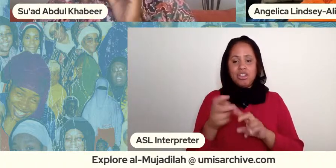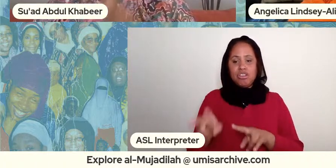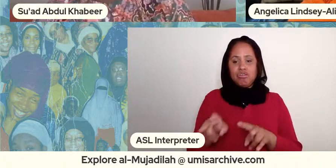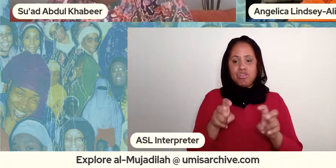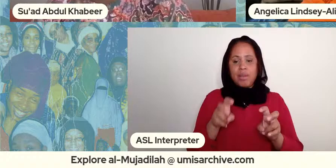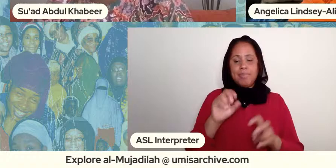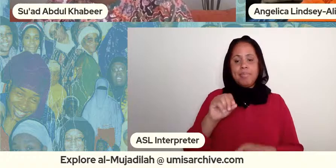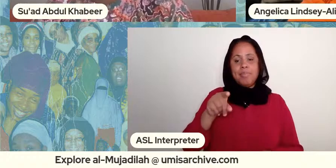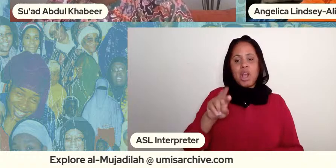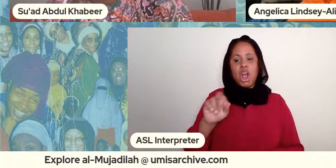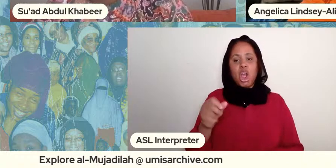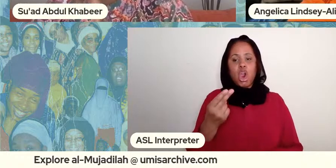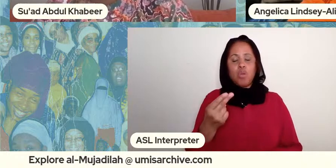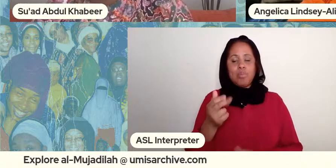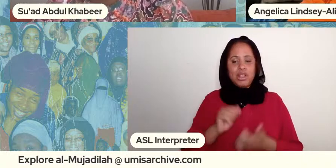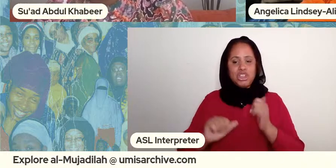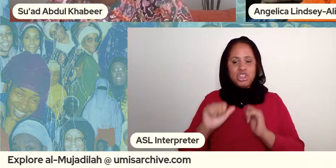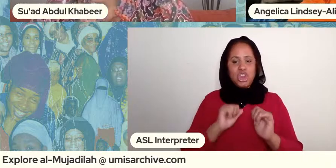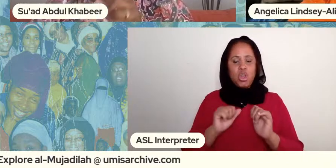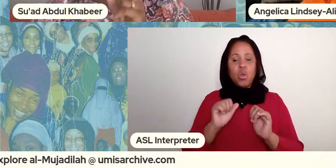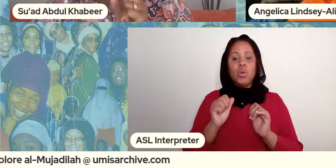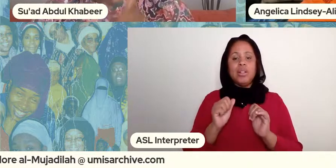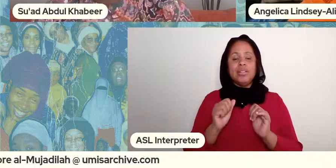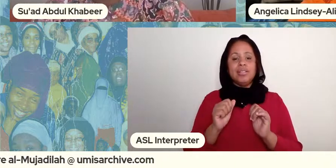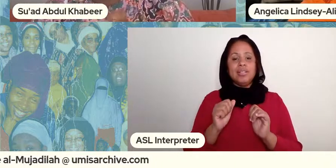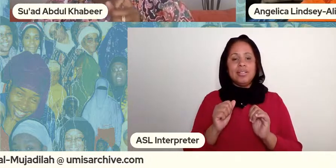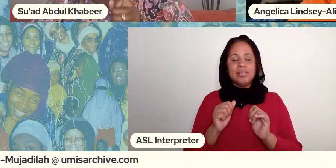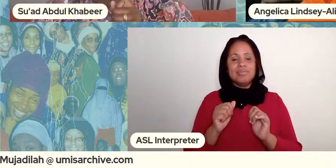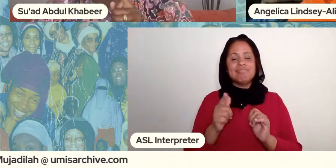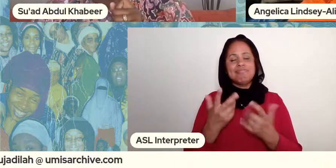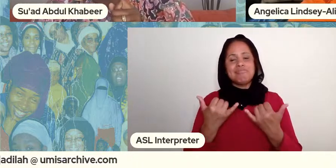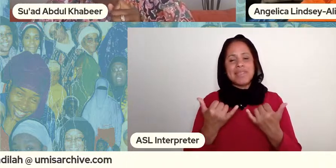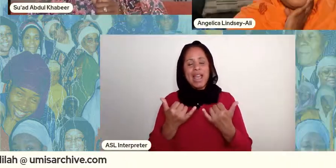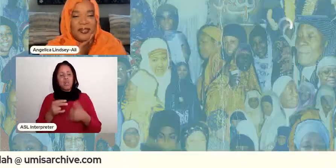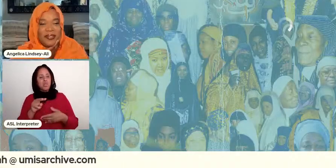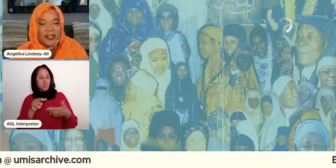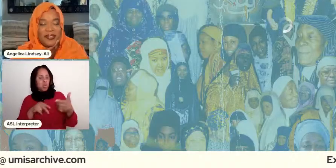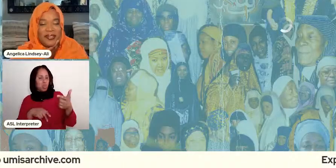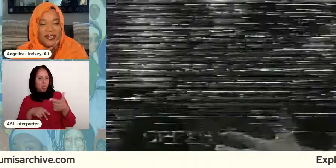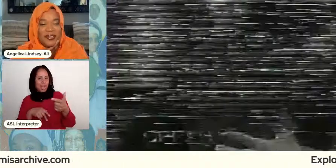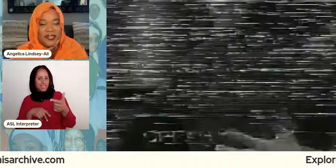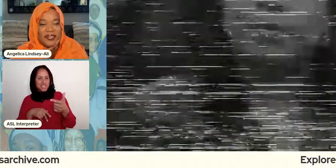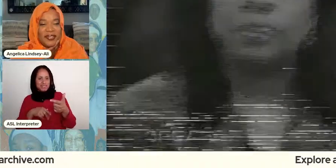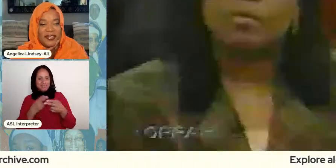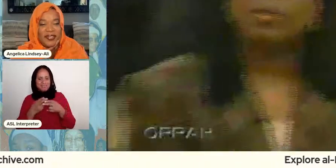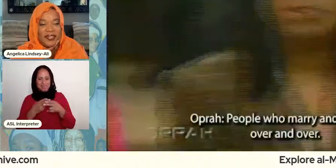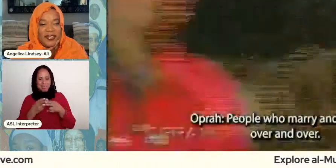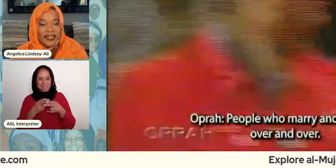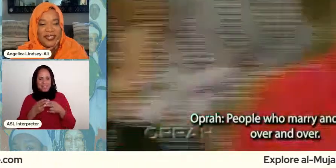a part of the amino dude lecture so let's just watch a little bit of that because i want to kind of complicate people marry